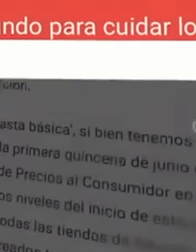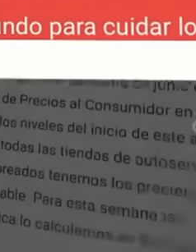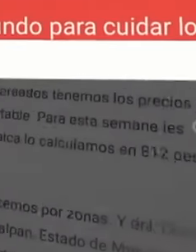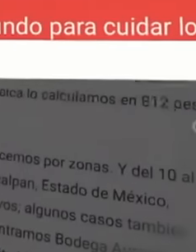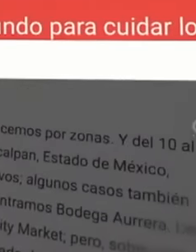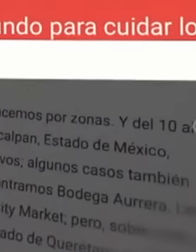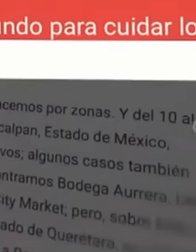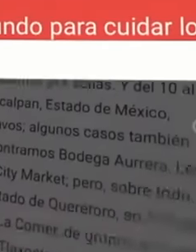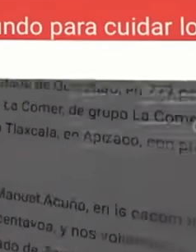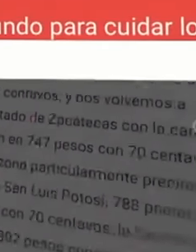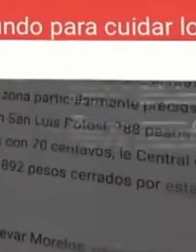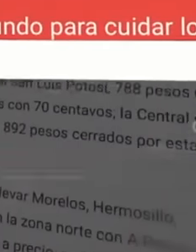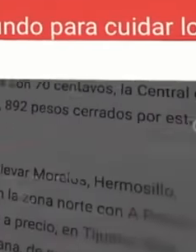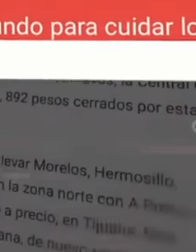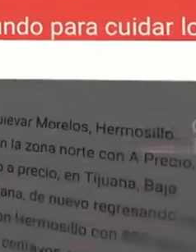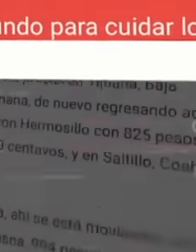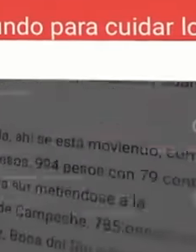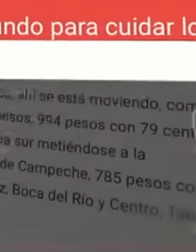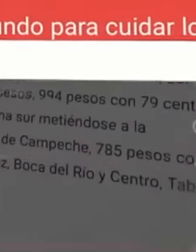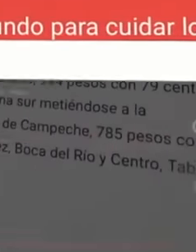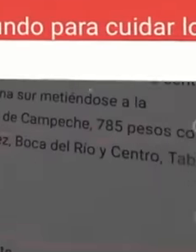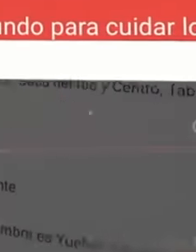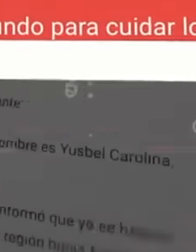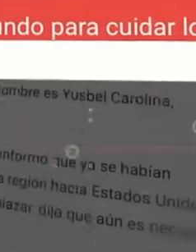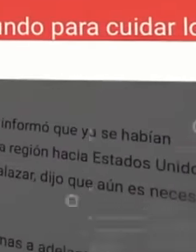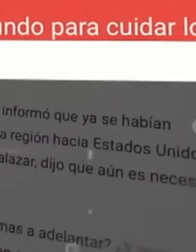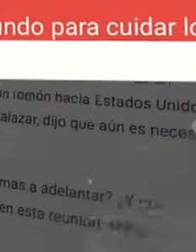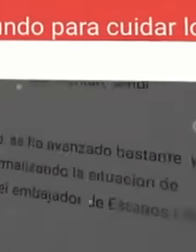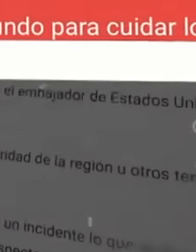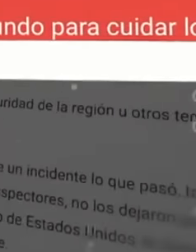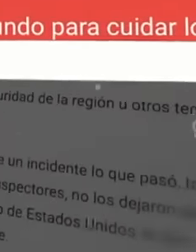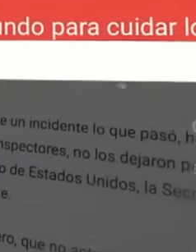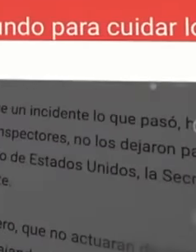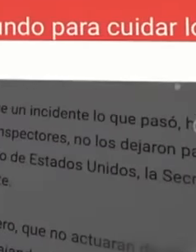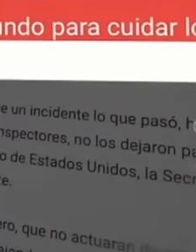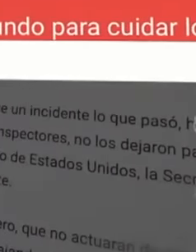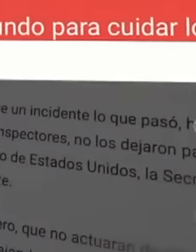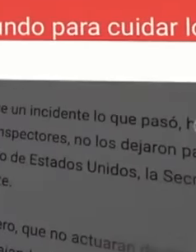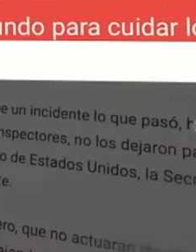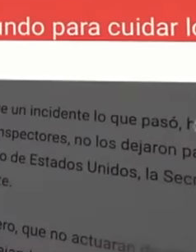It is a financial investigation office that is maintained in Mexico and is maintained throughout the world